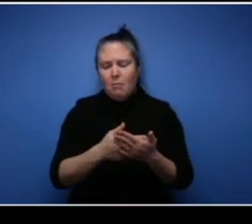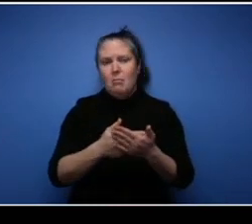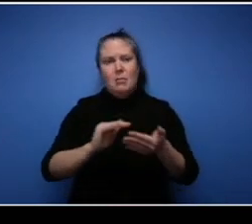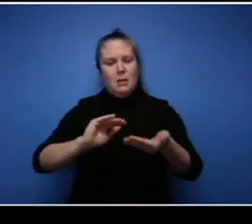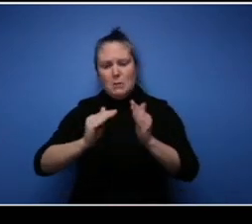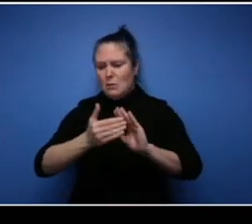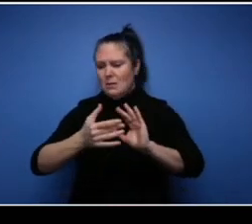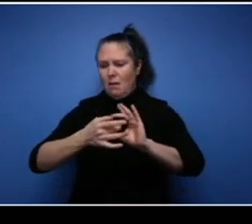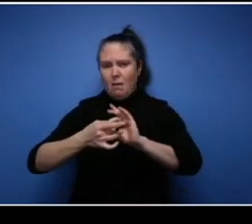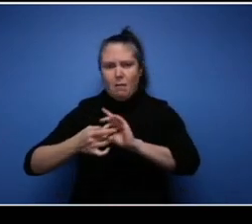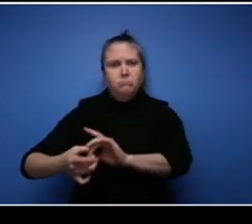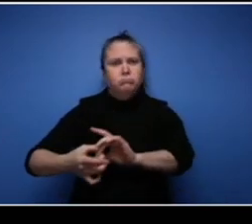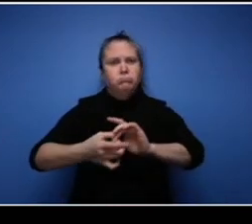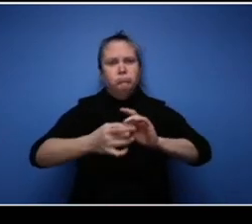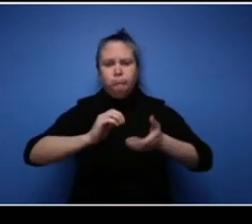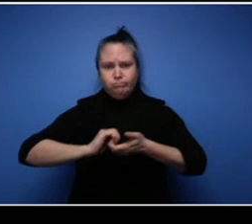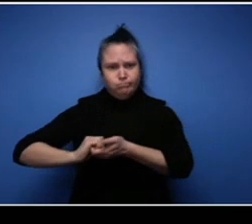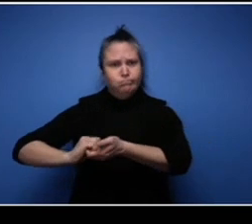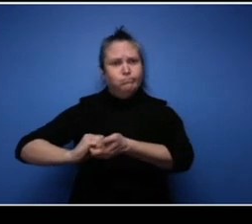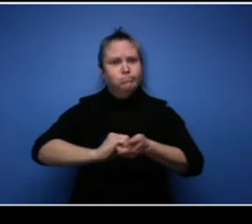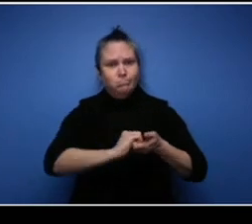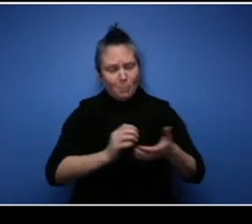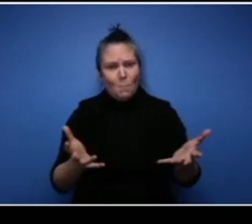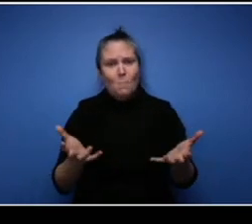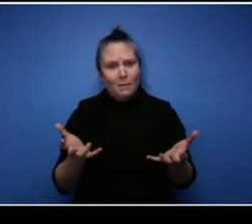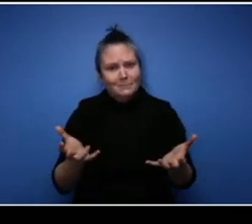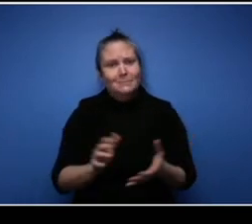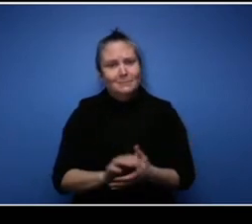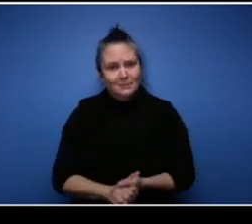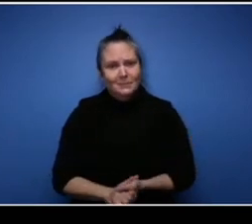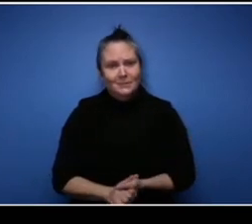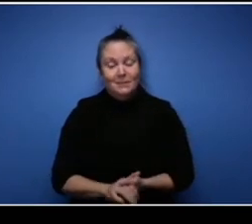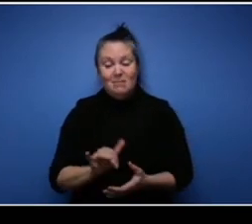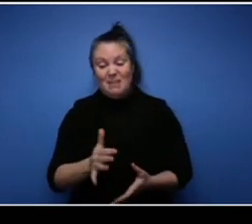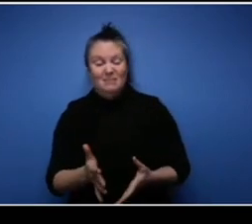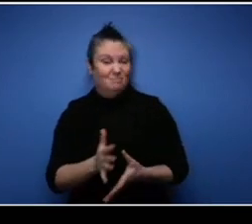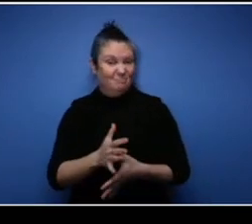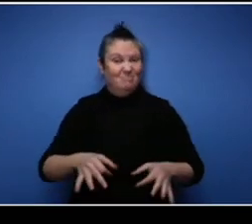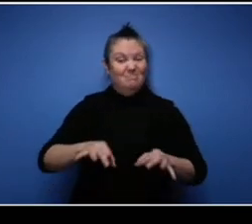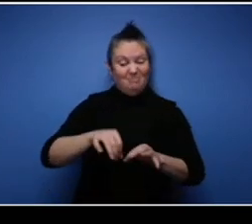other. I think that that's the biggest takeaway from from this series is to know that you